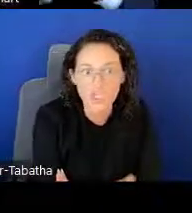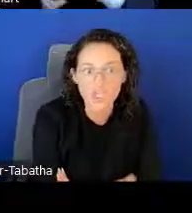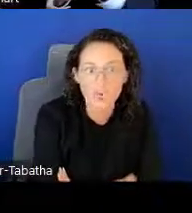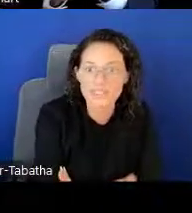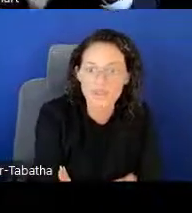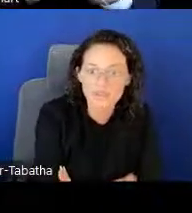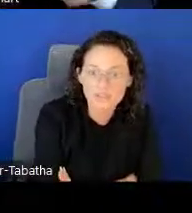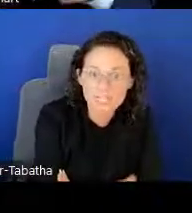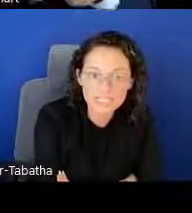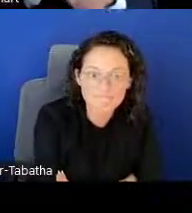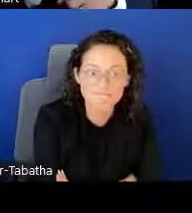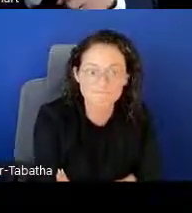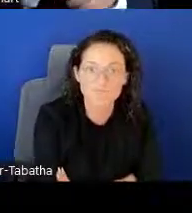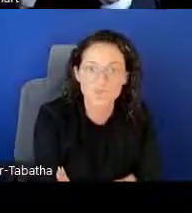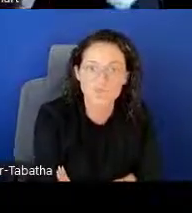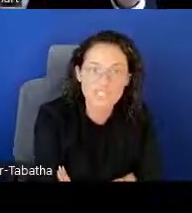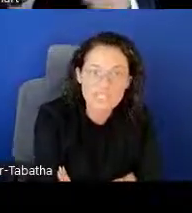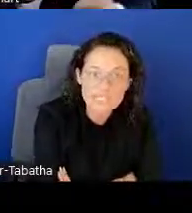a US government, university.